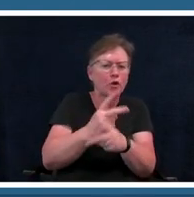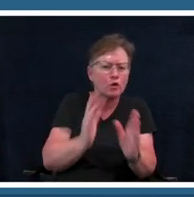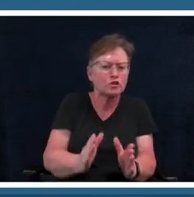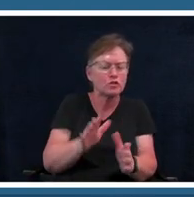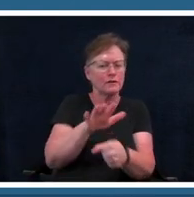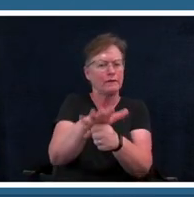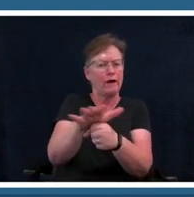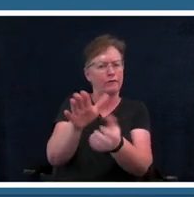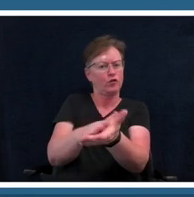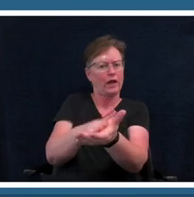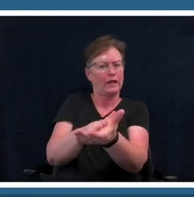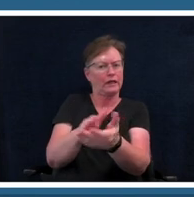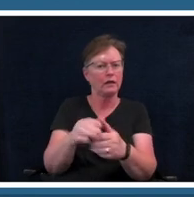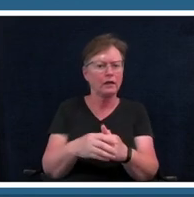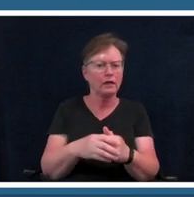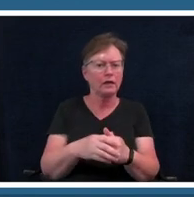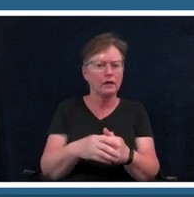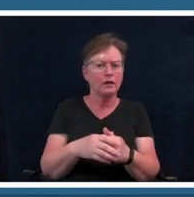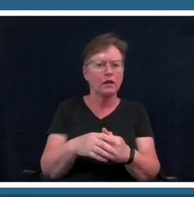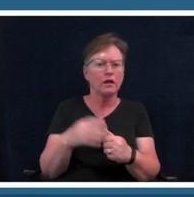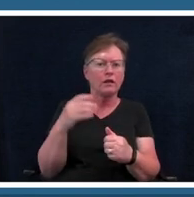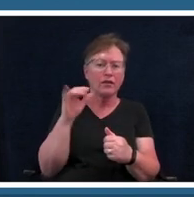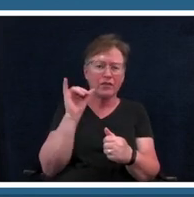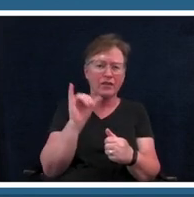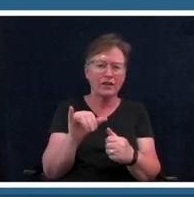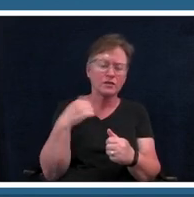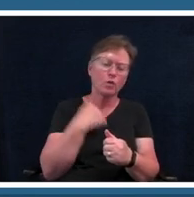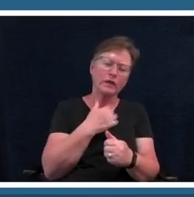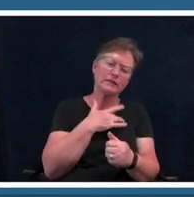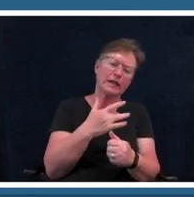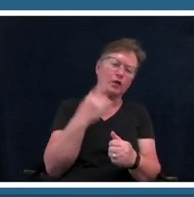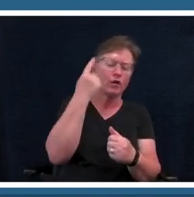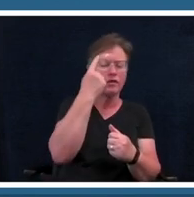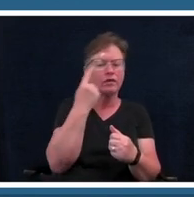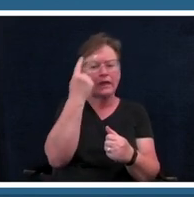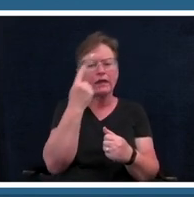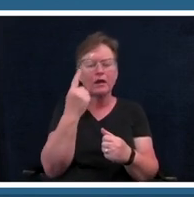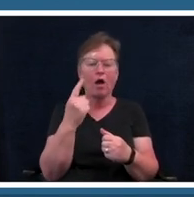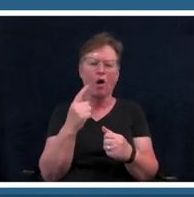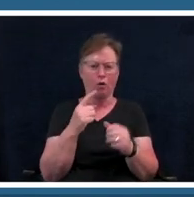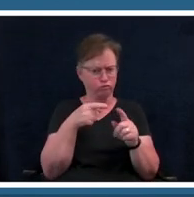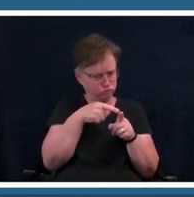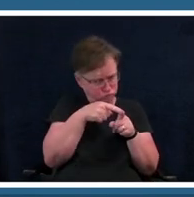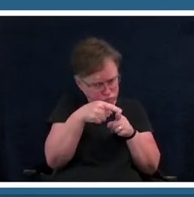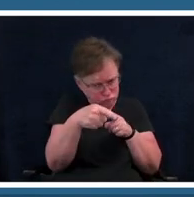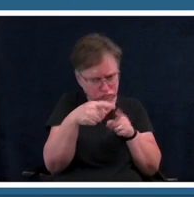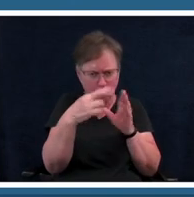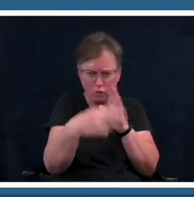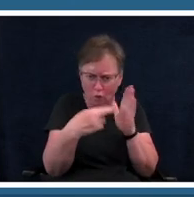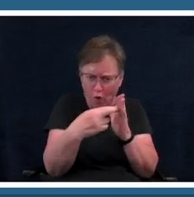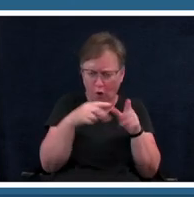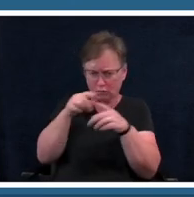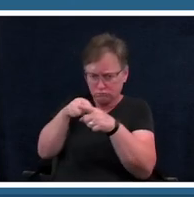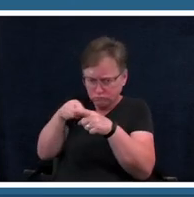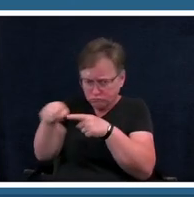producers as somebody who has to have a certain type of a role or play you know